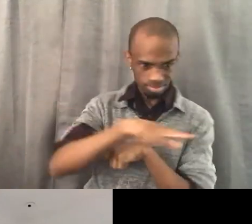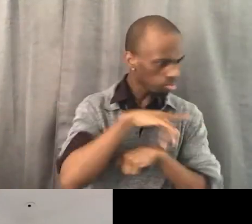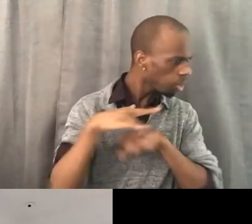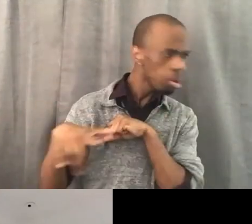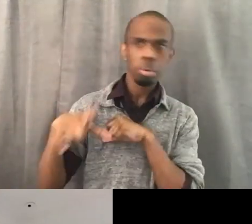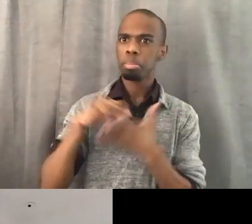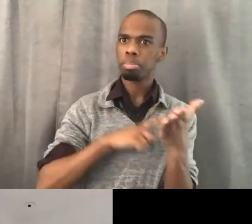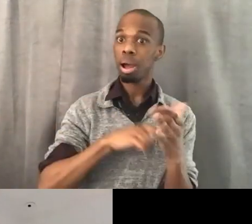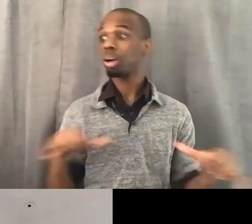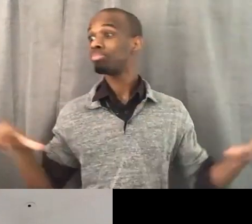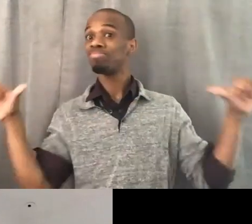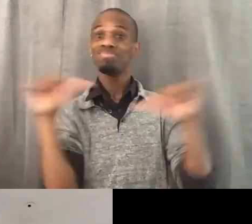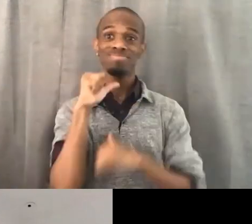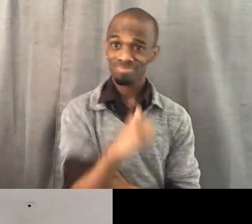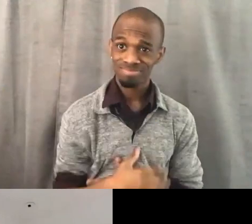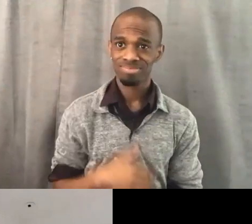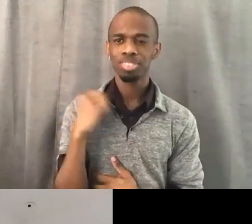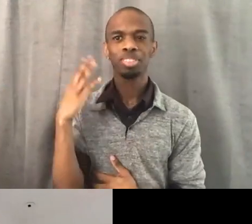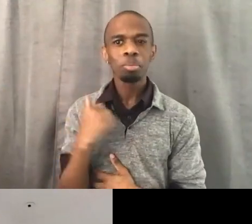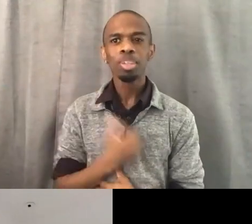and felt good to be moving to that next phase.